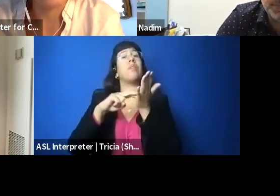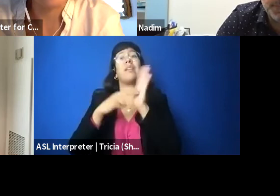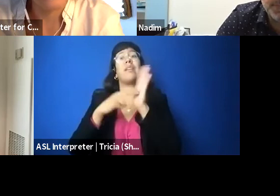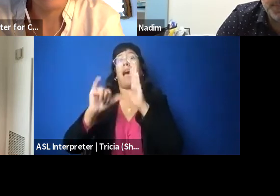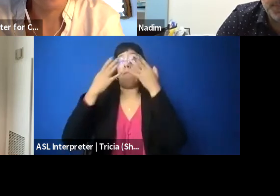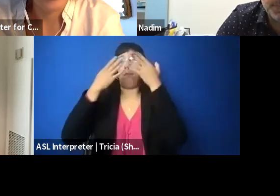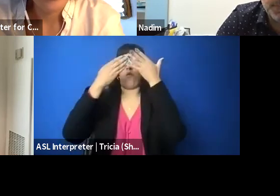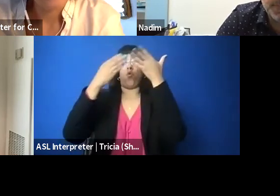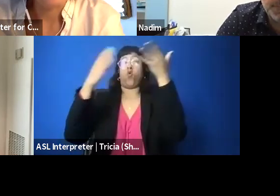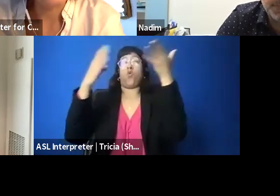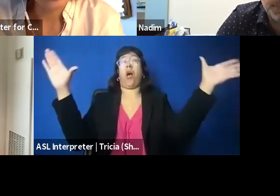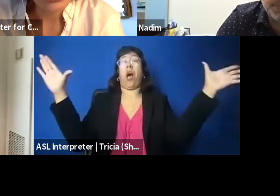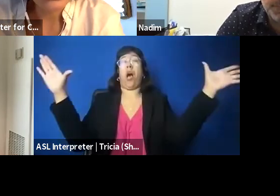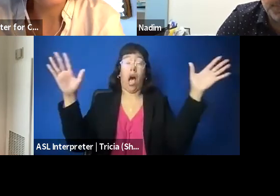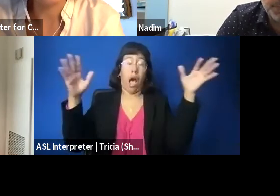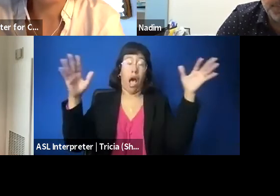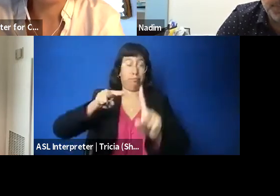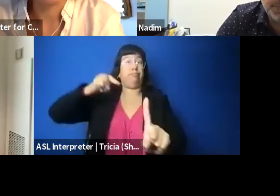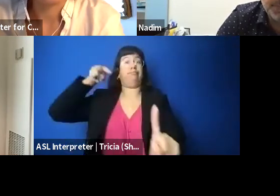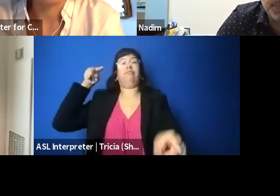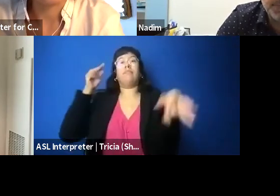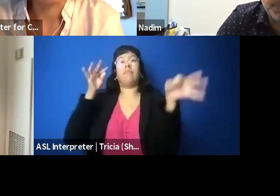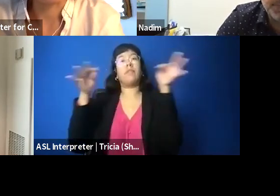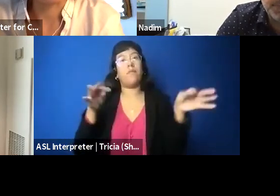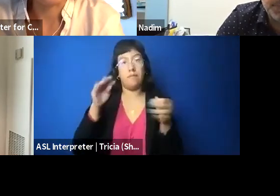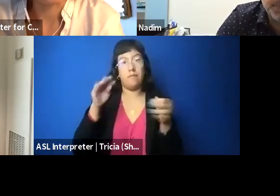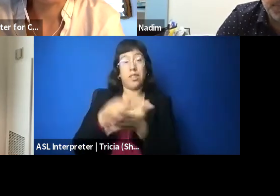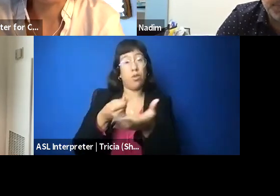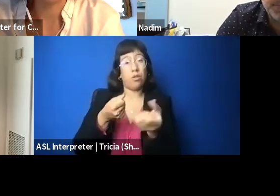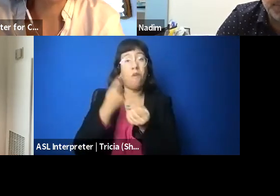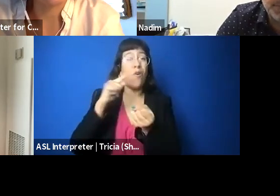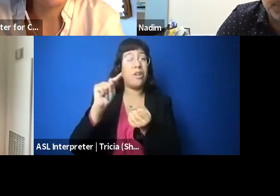which has largely chilled certain forms